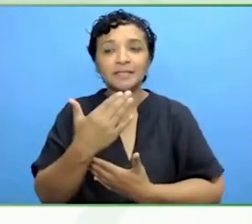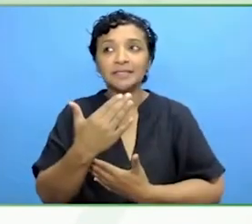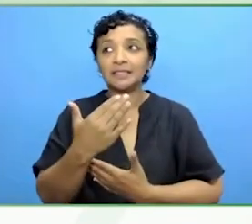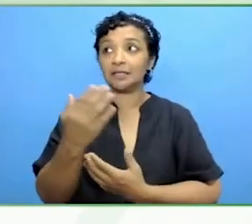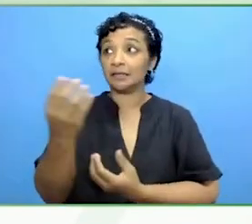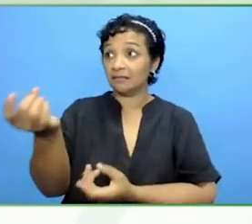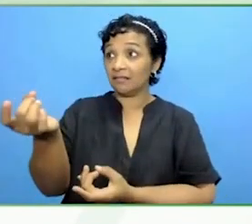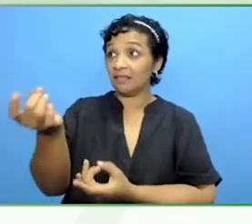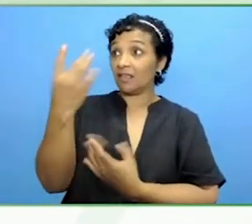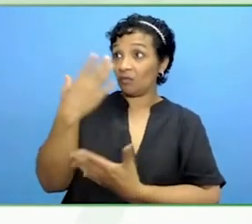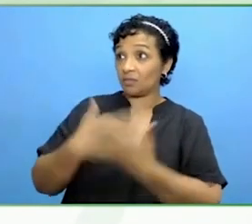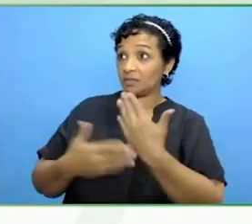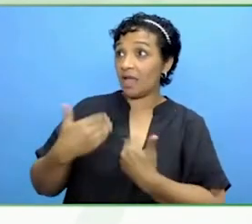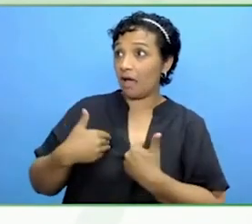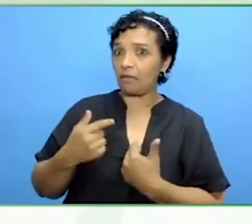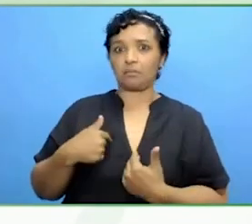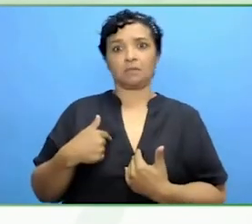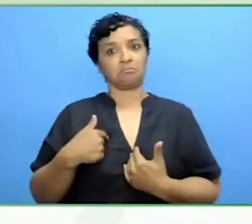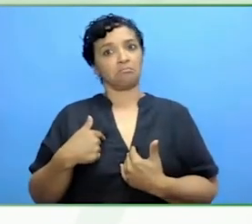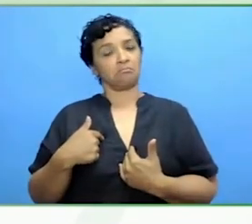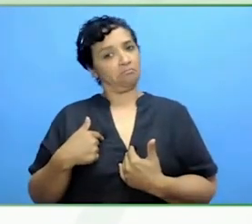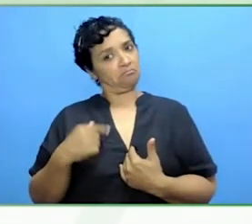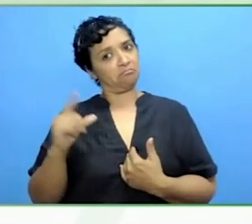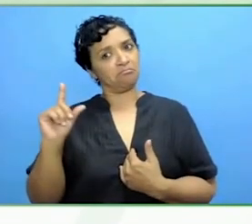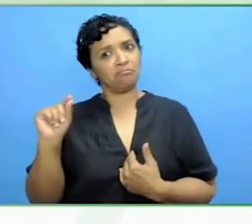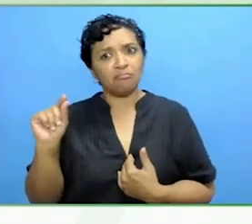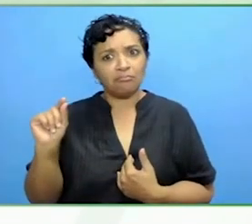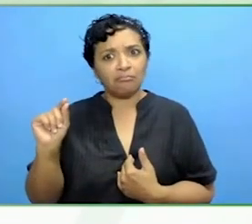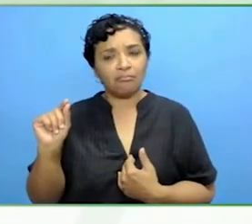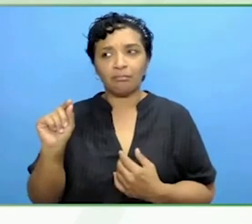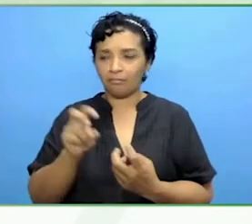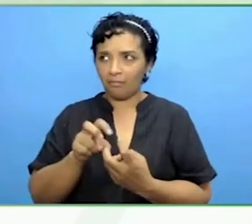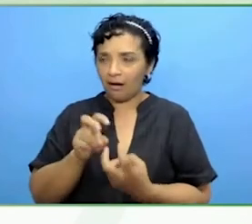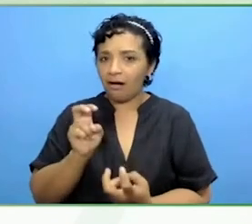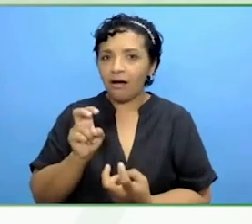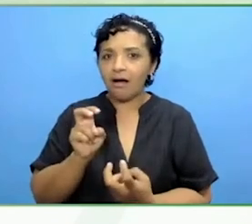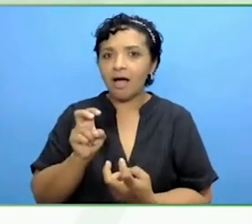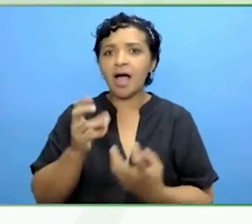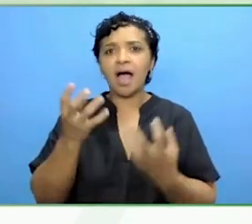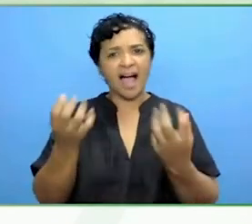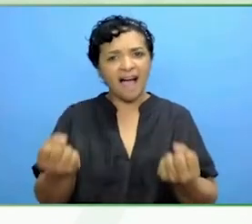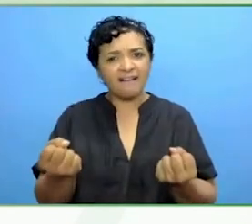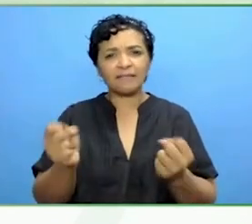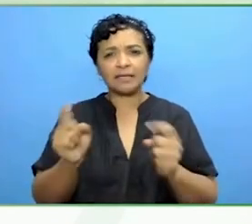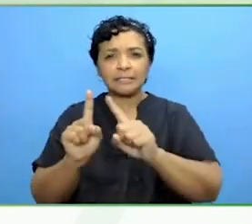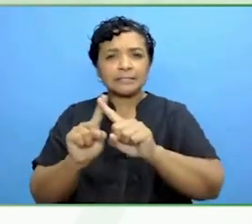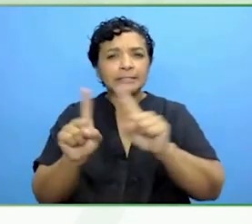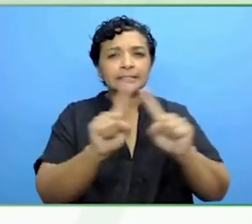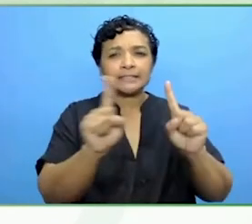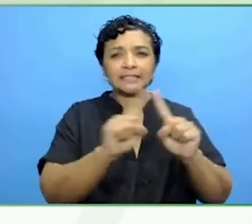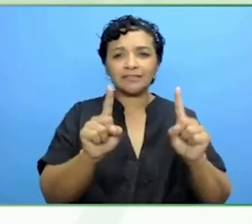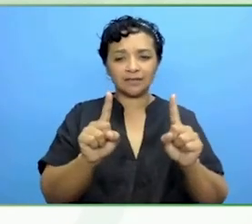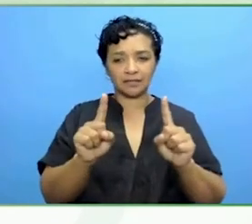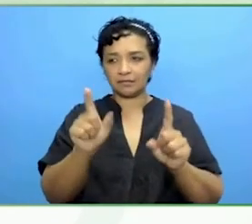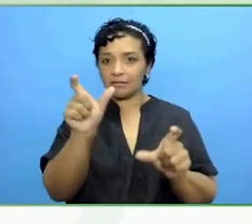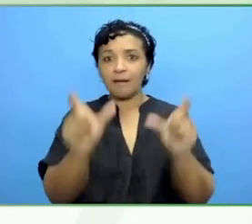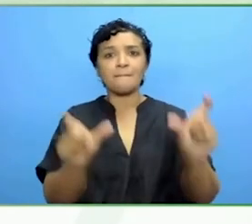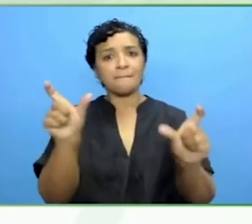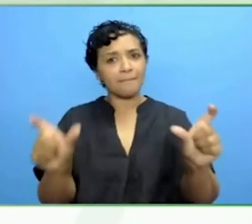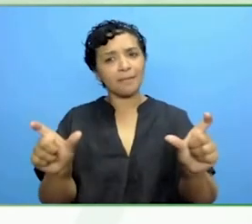It was a great moment for me that to understand there are other people in our company who have disabilities that we don't even